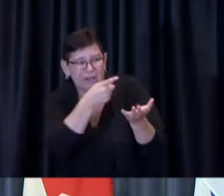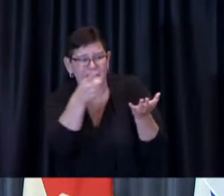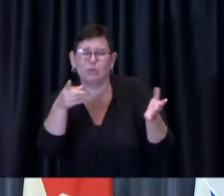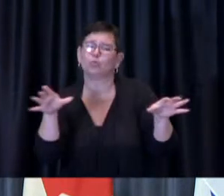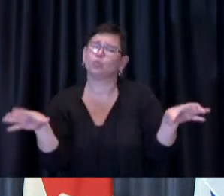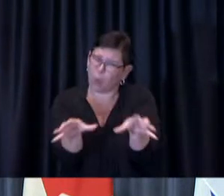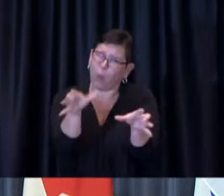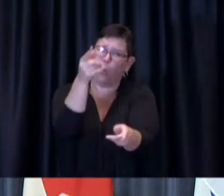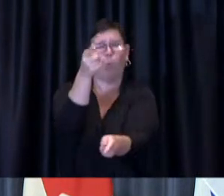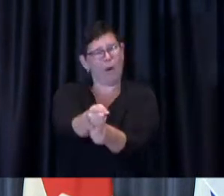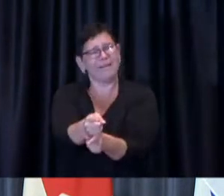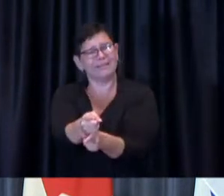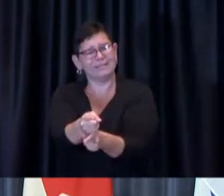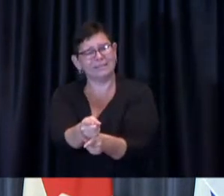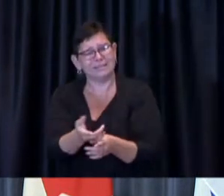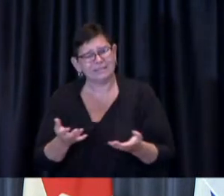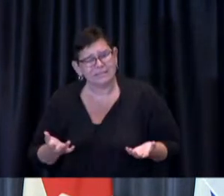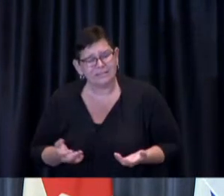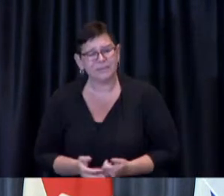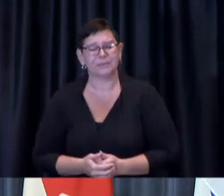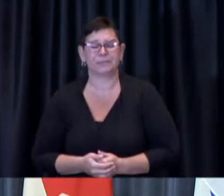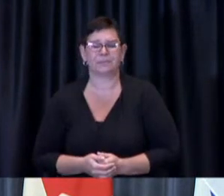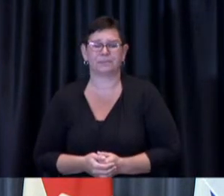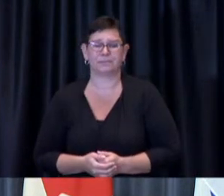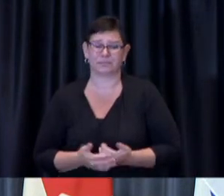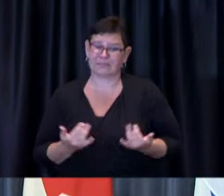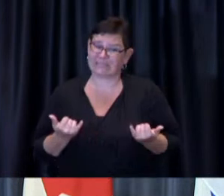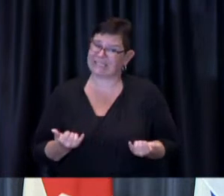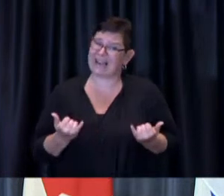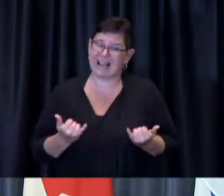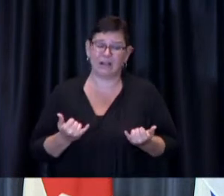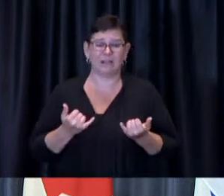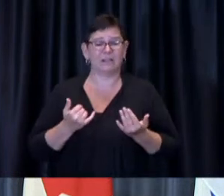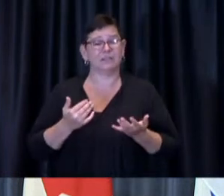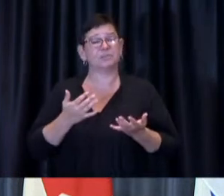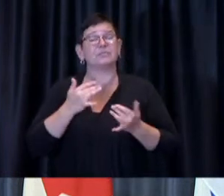In the meantime, the best way to protect children under 12